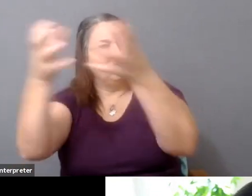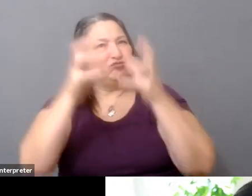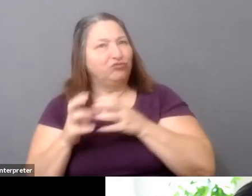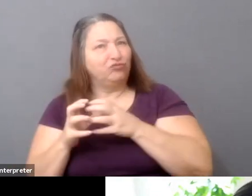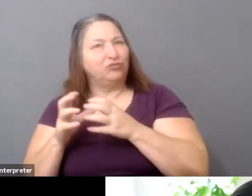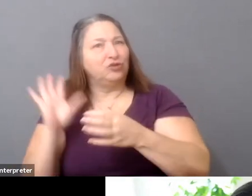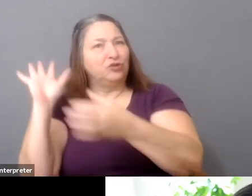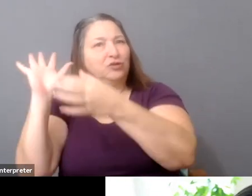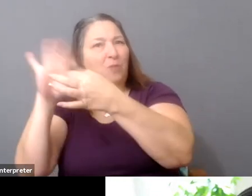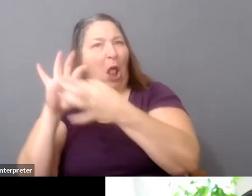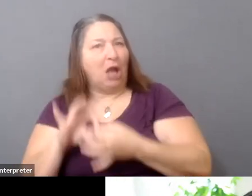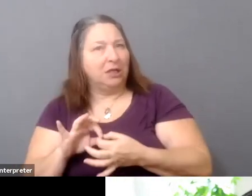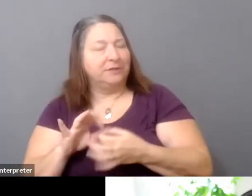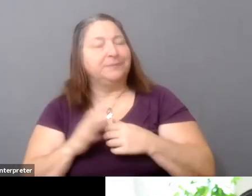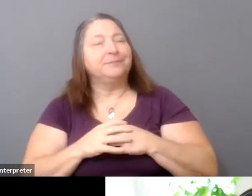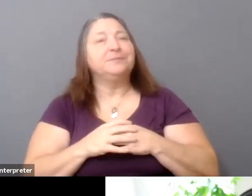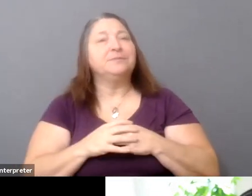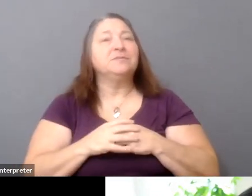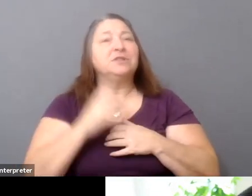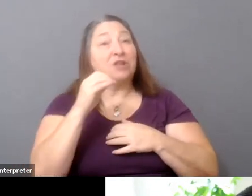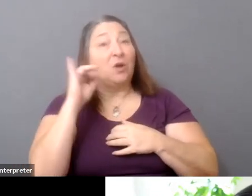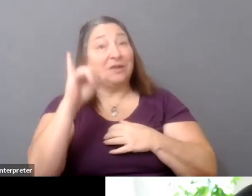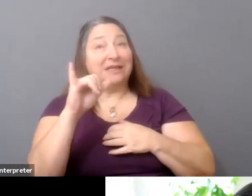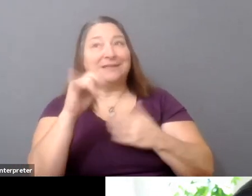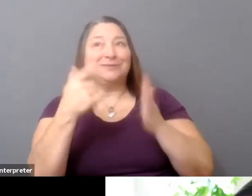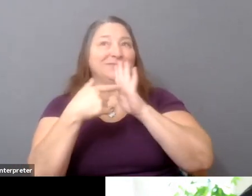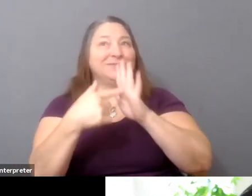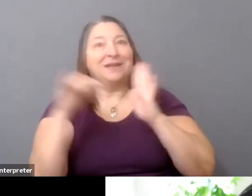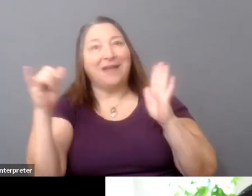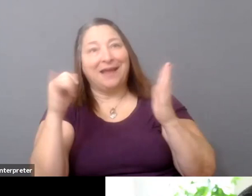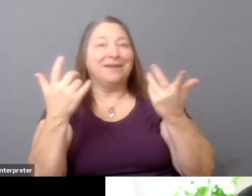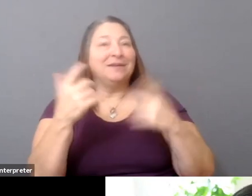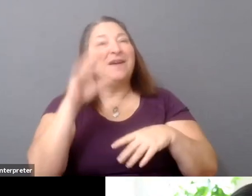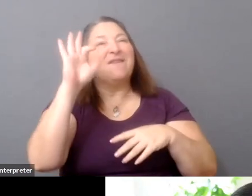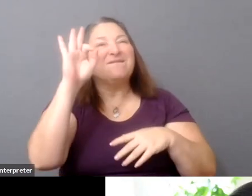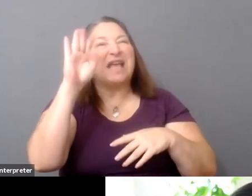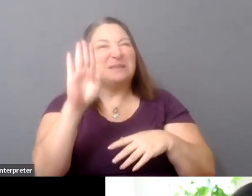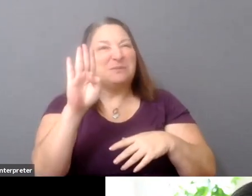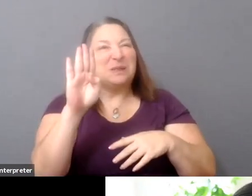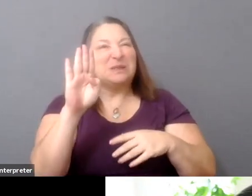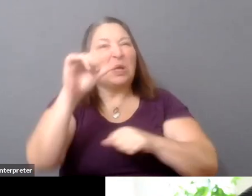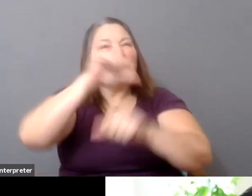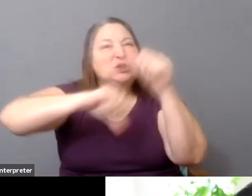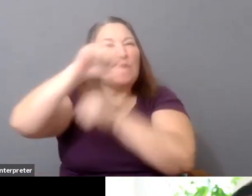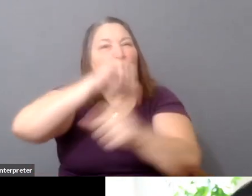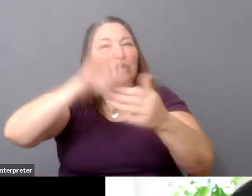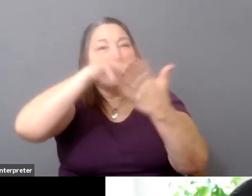for example, best represented through Facebook's social graph, right? So because Facebook has all this information about who